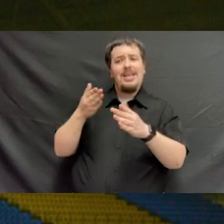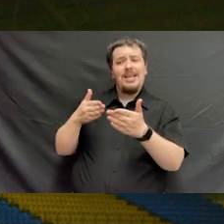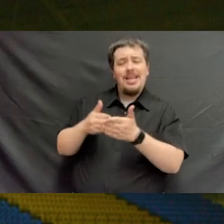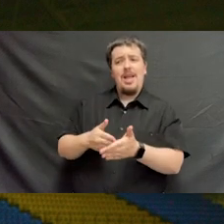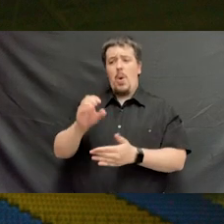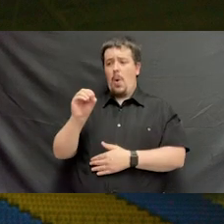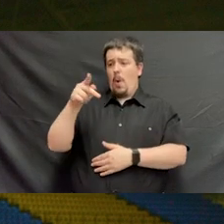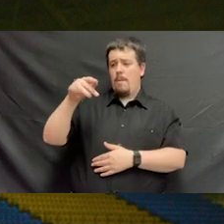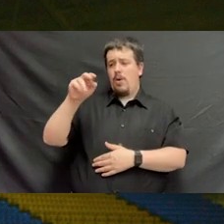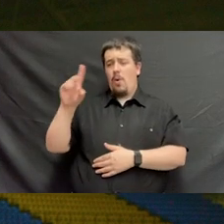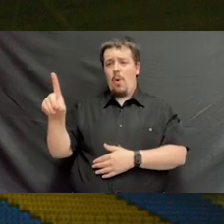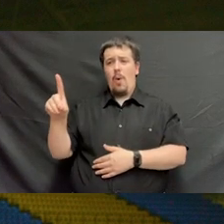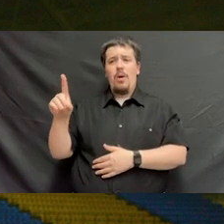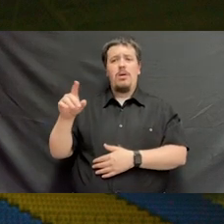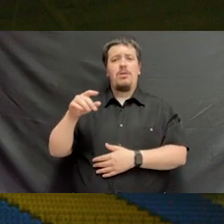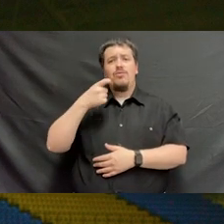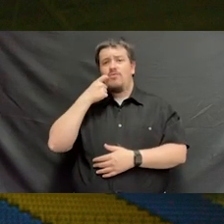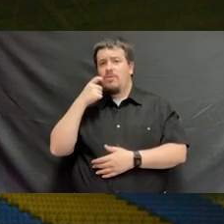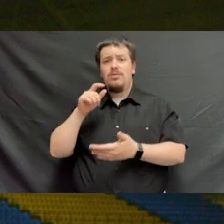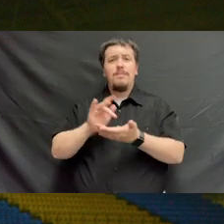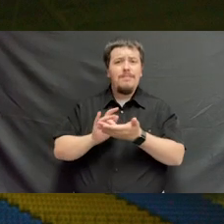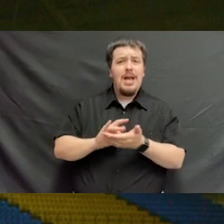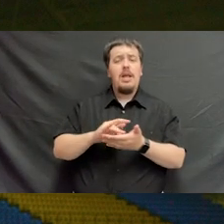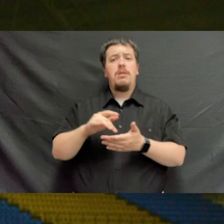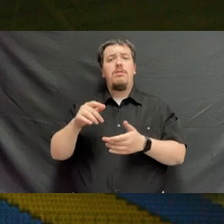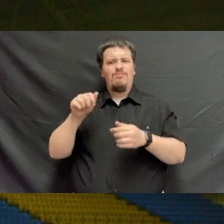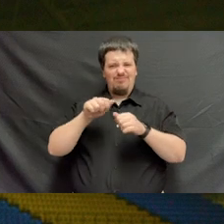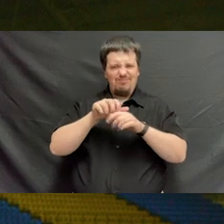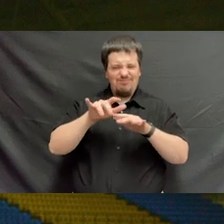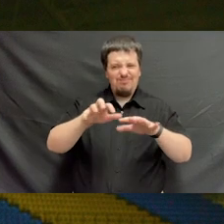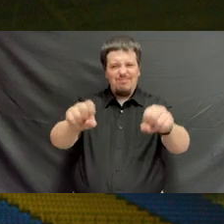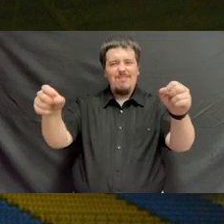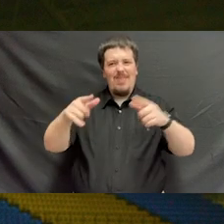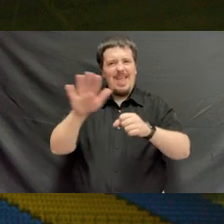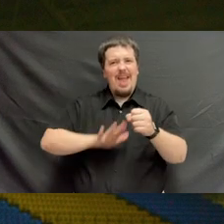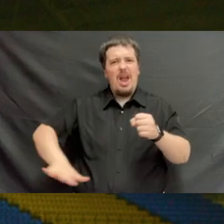that is ravaging the Appalachian Highlands. You've cared for patients in clinical settings across the region,